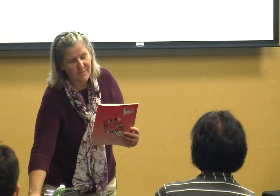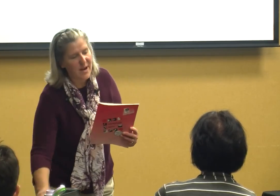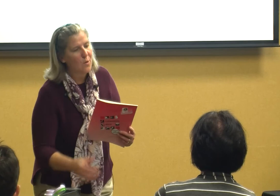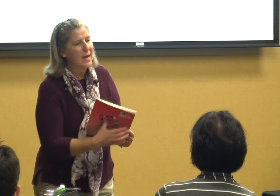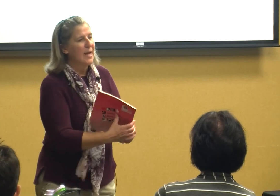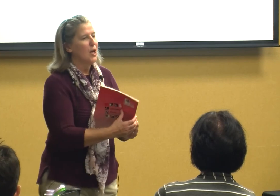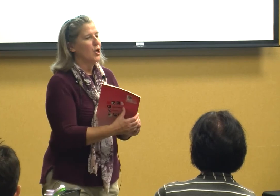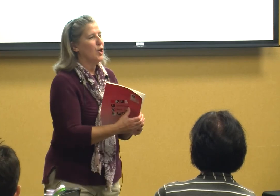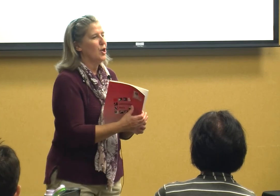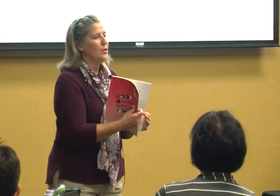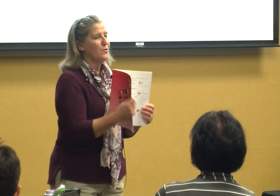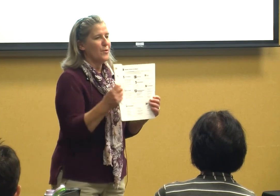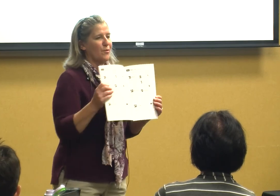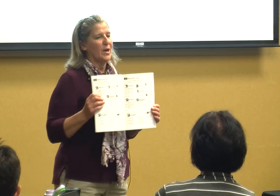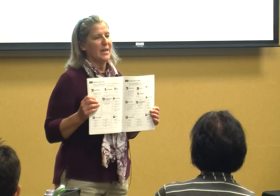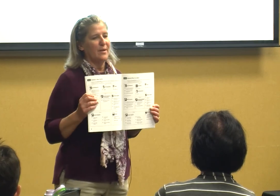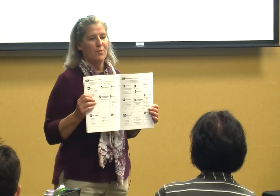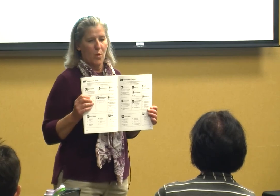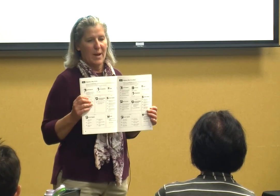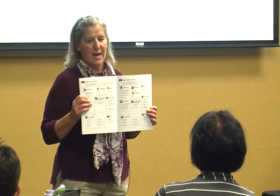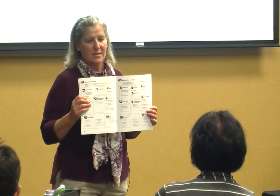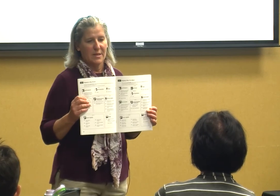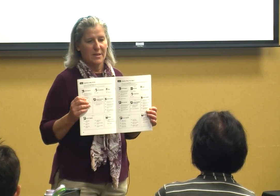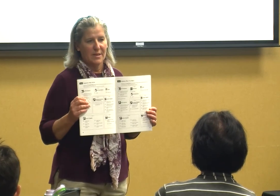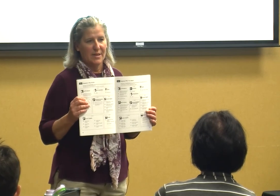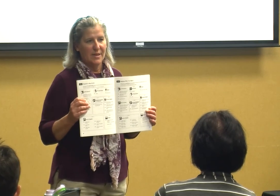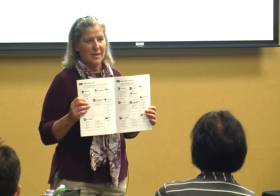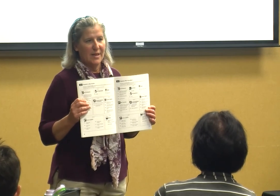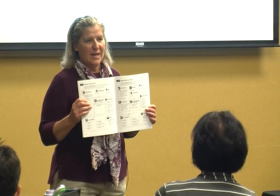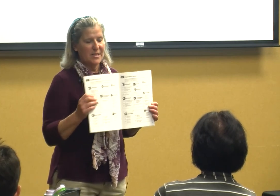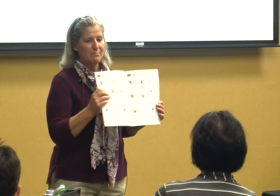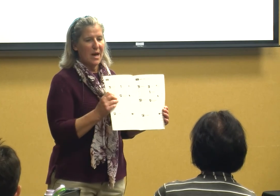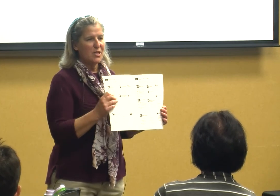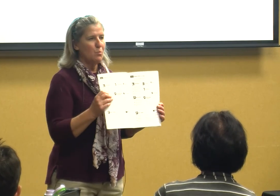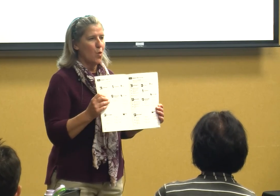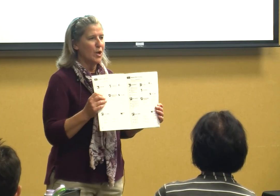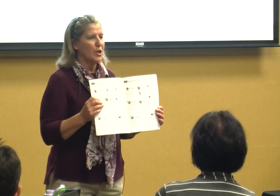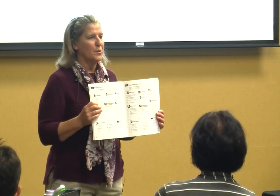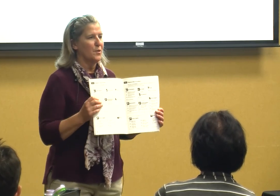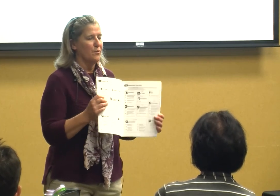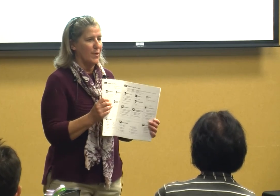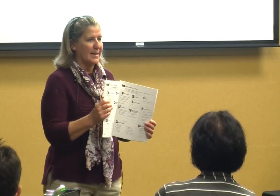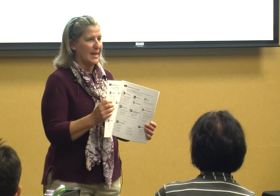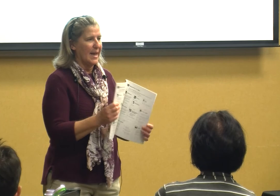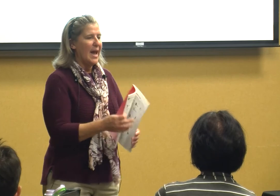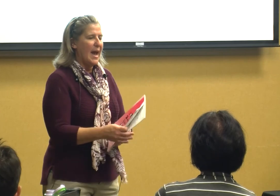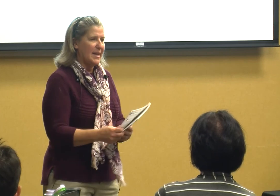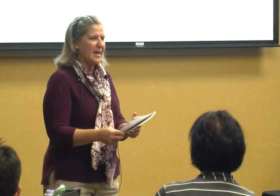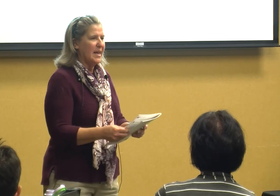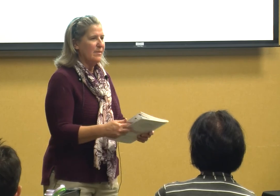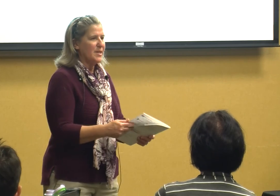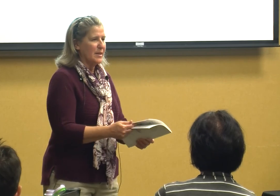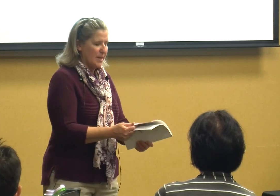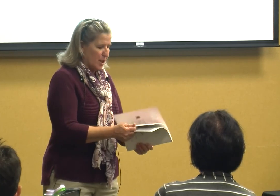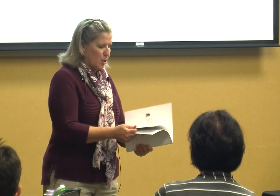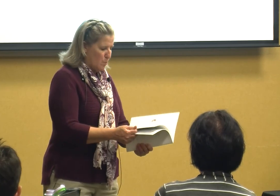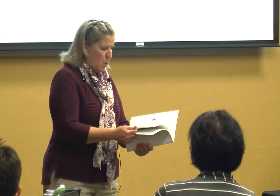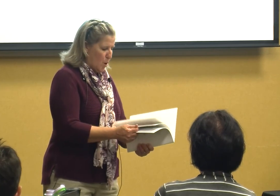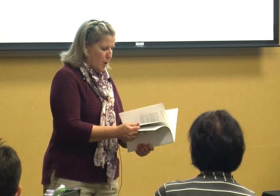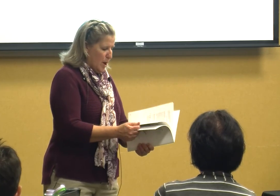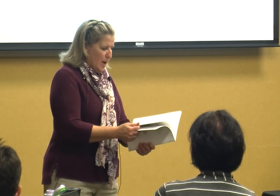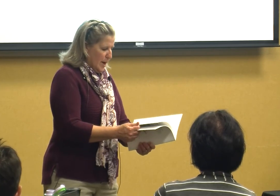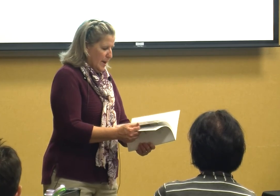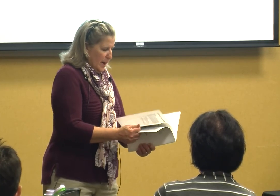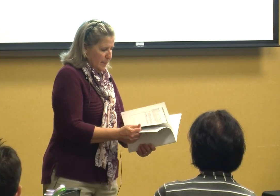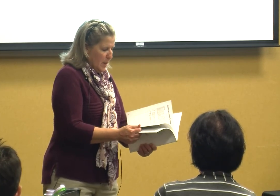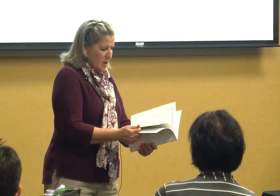very user friendly format it's much more user friendly and it gives a little more because